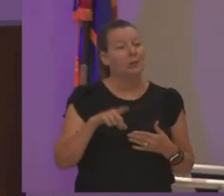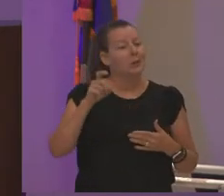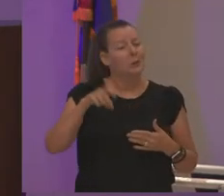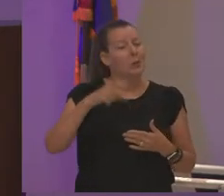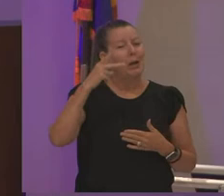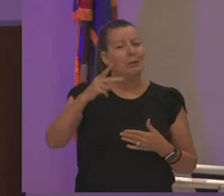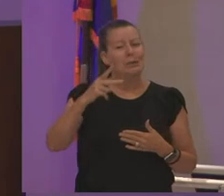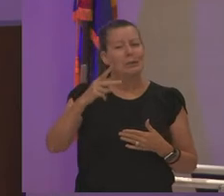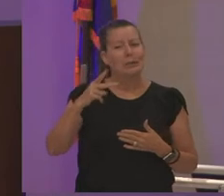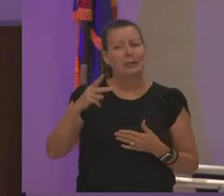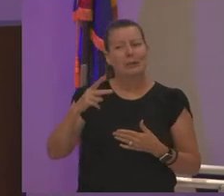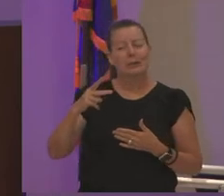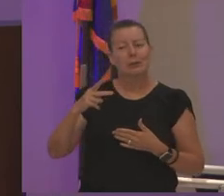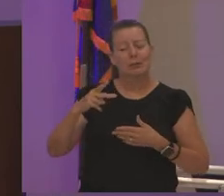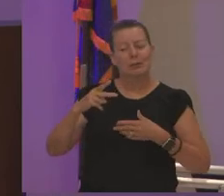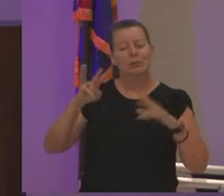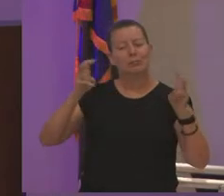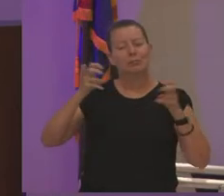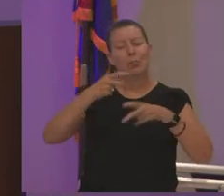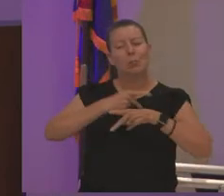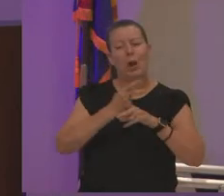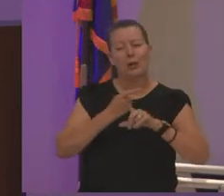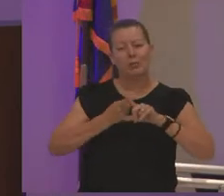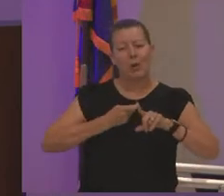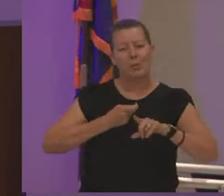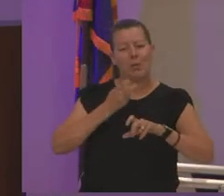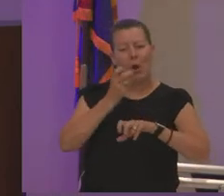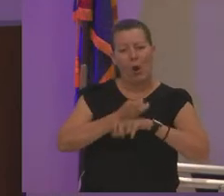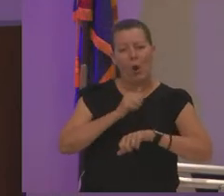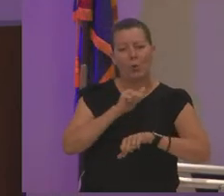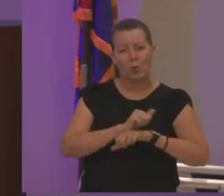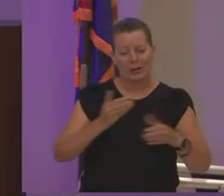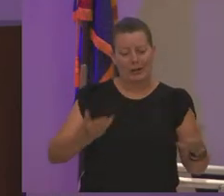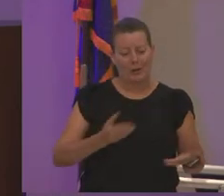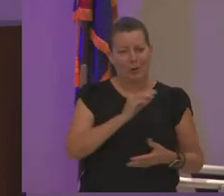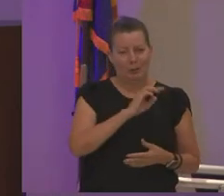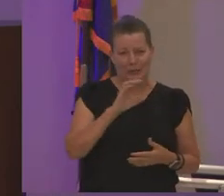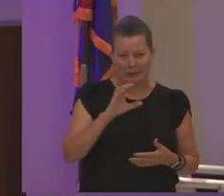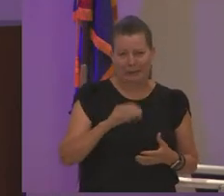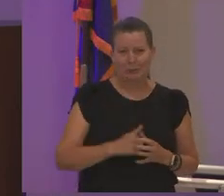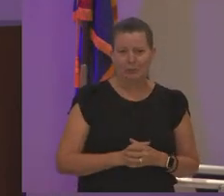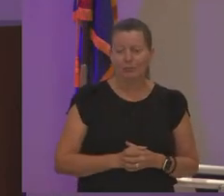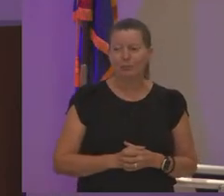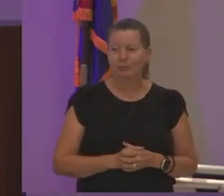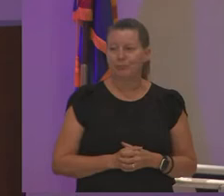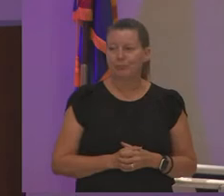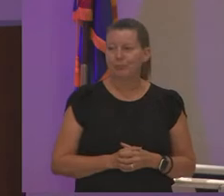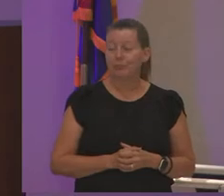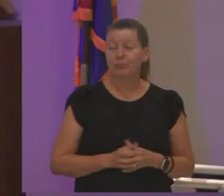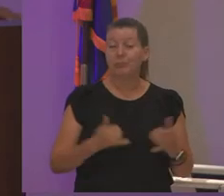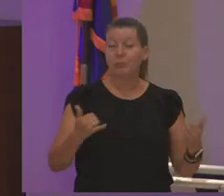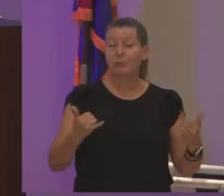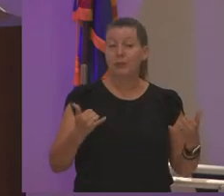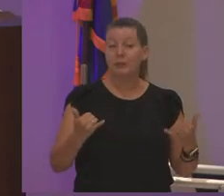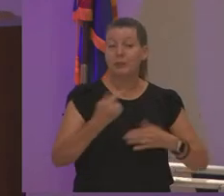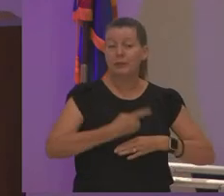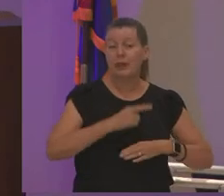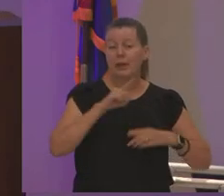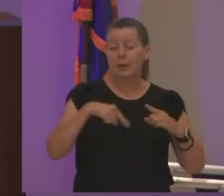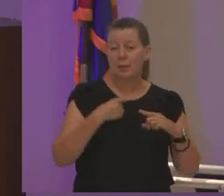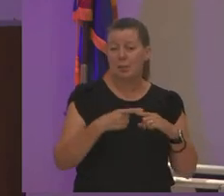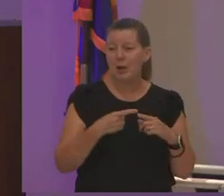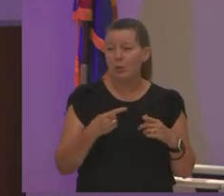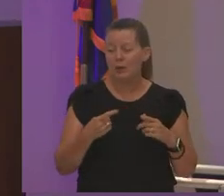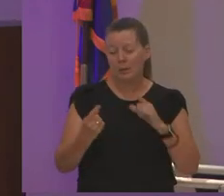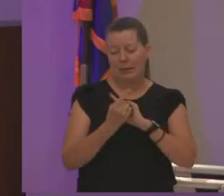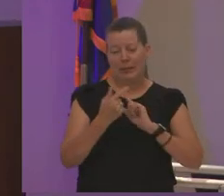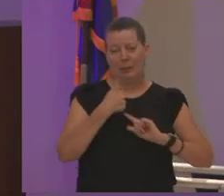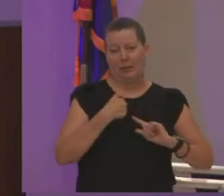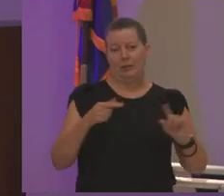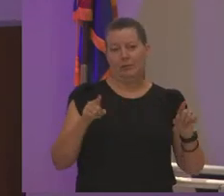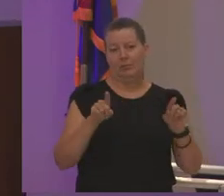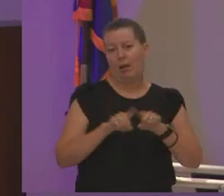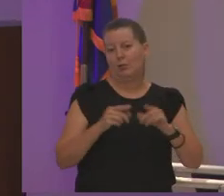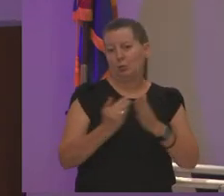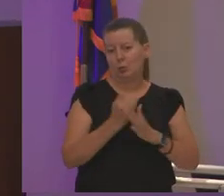product of the hard work that's here at mcc today is about meeting me as the new president but as